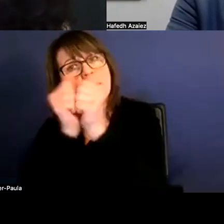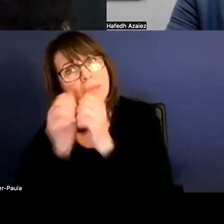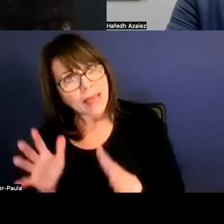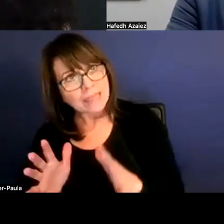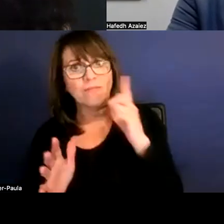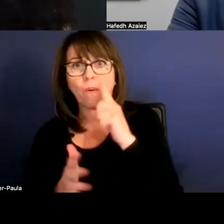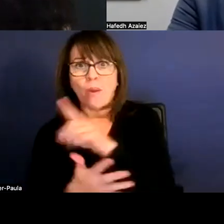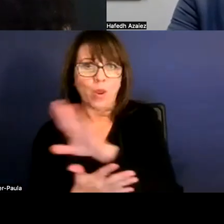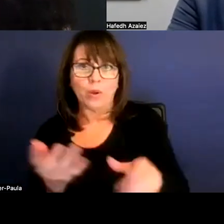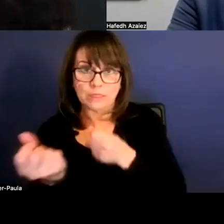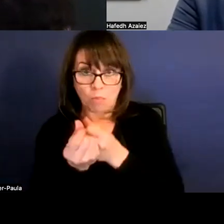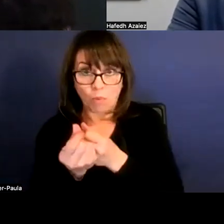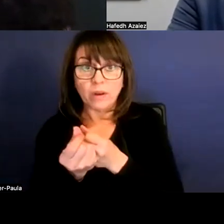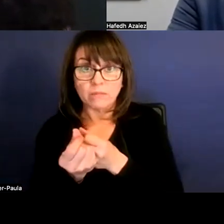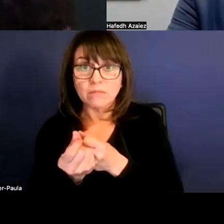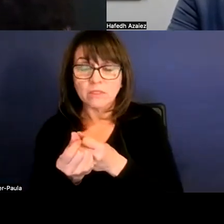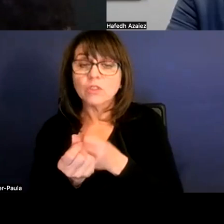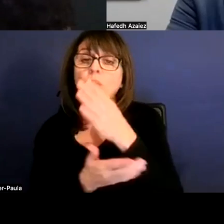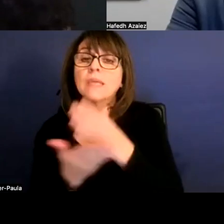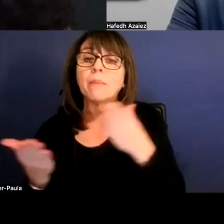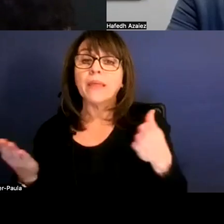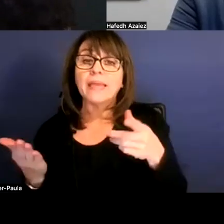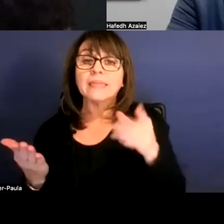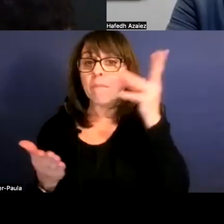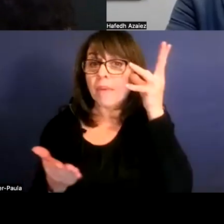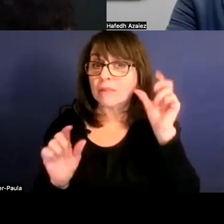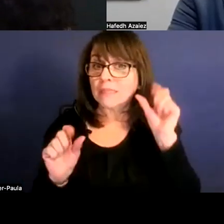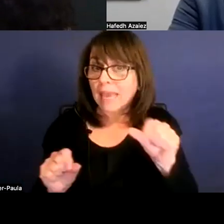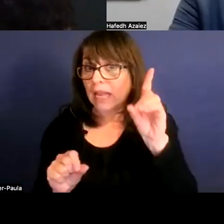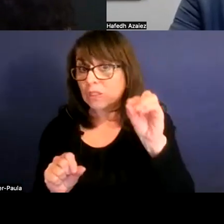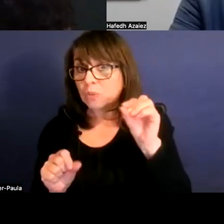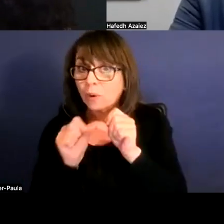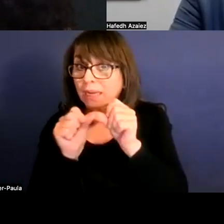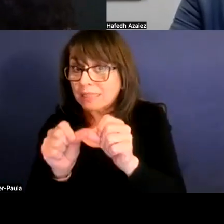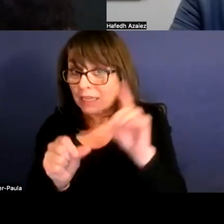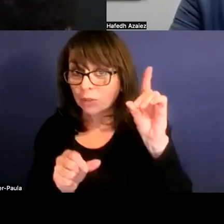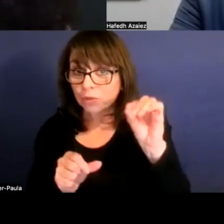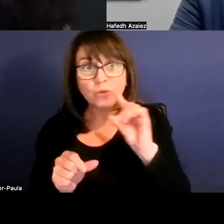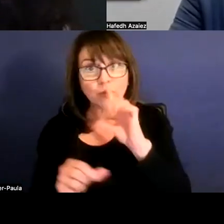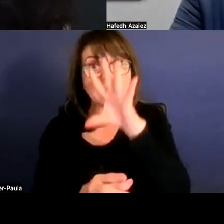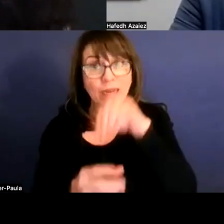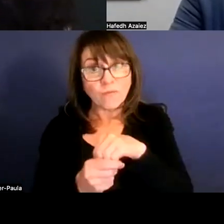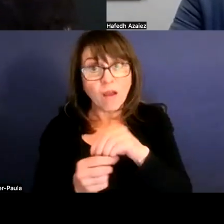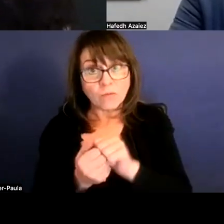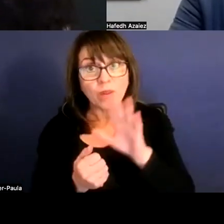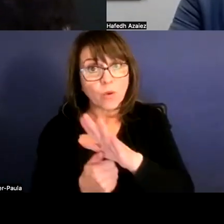So some of the things that our parents can do or continue doing I guess is really get involved with your PTA.